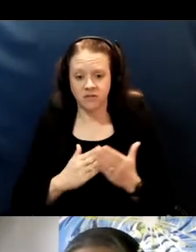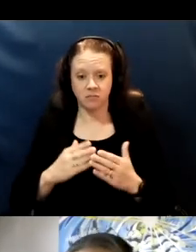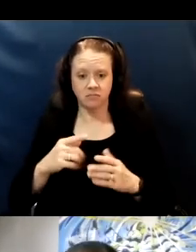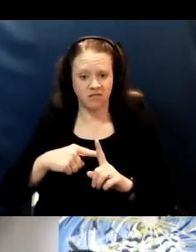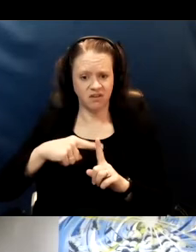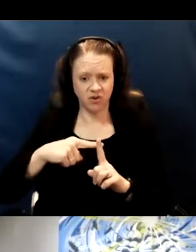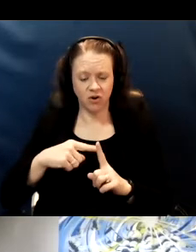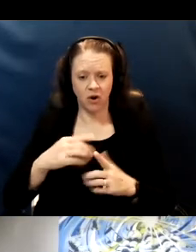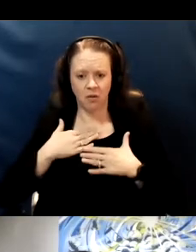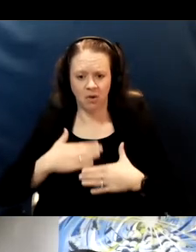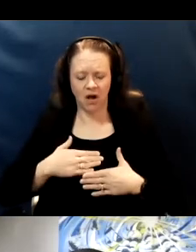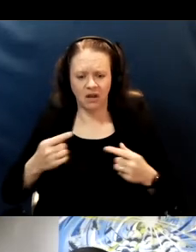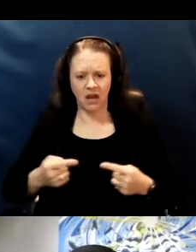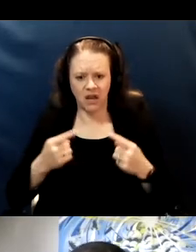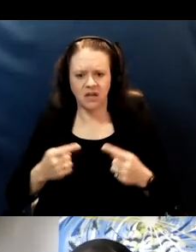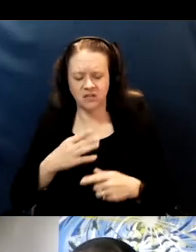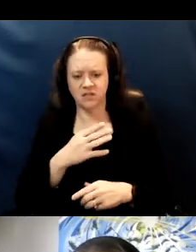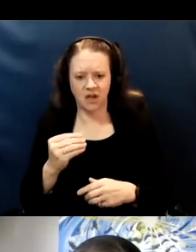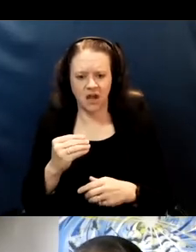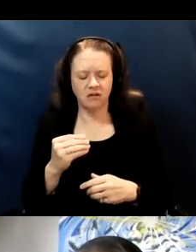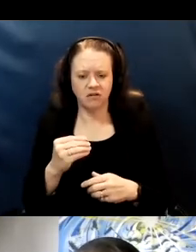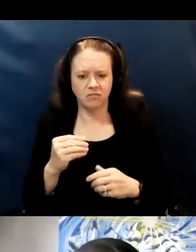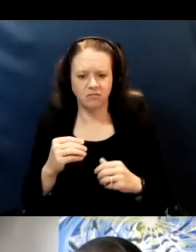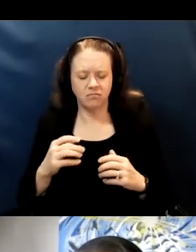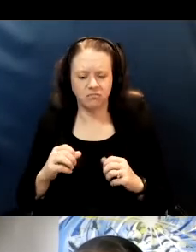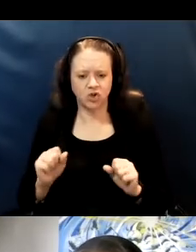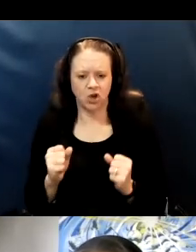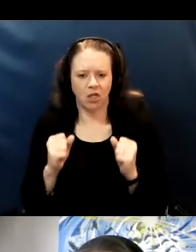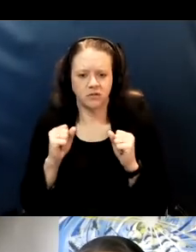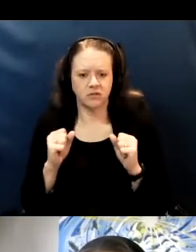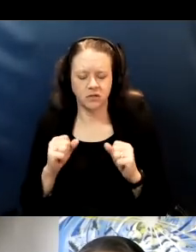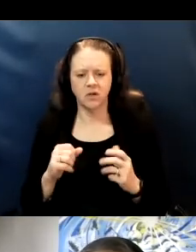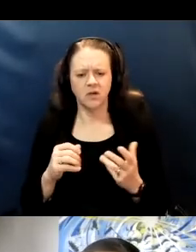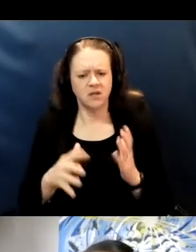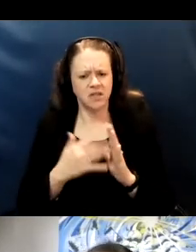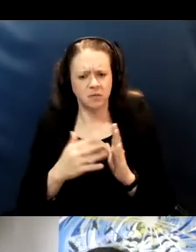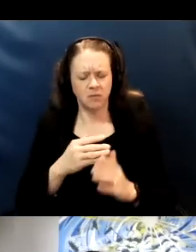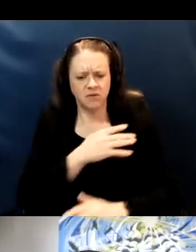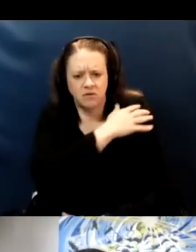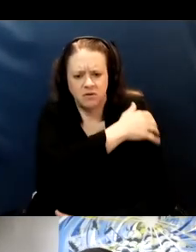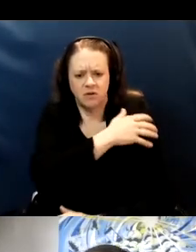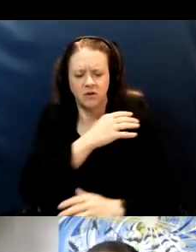definitely some shoulder soreness. Those are the very common side effects you might've heard from people